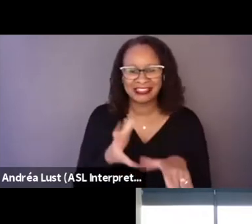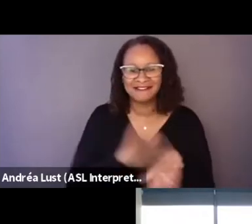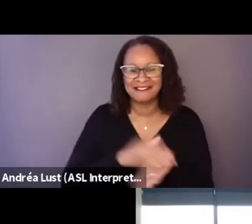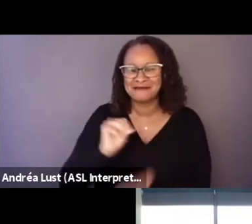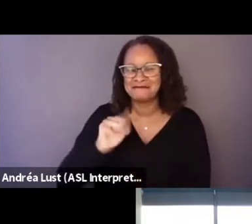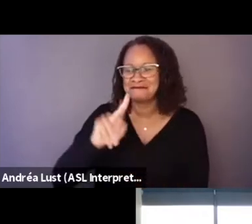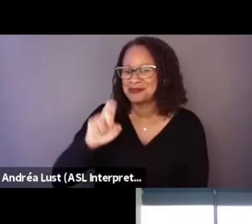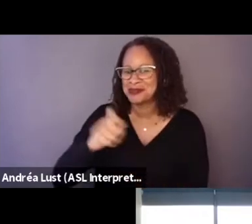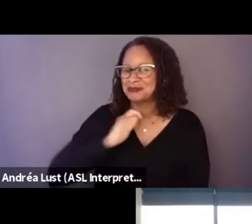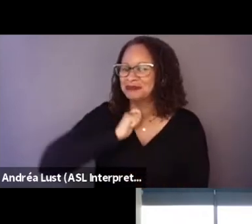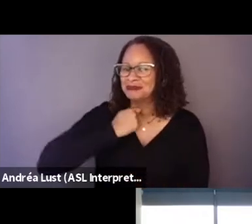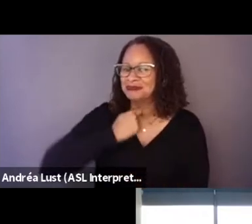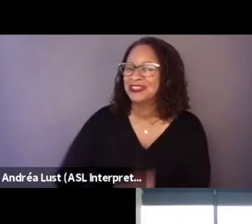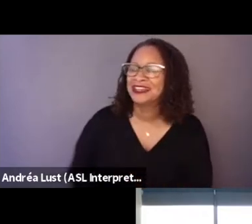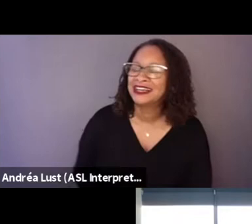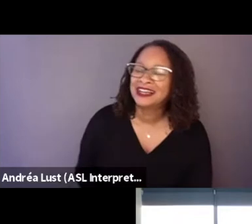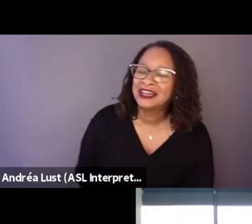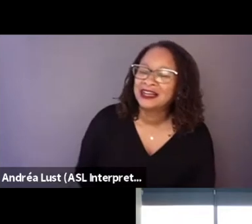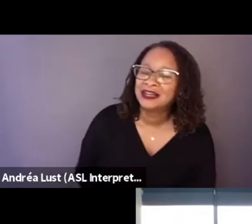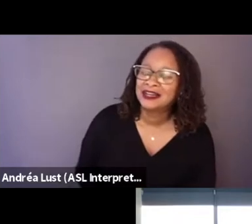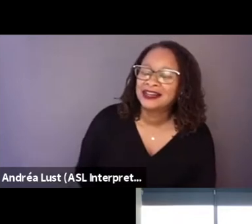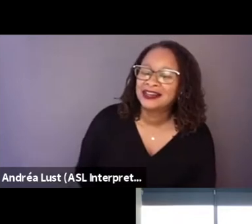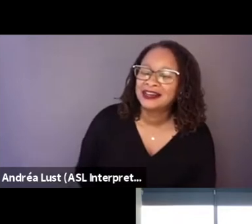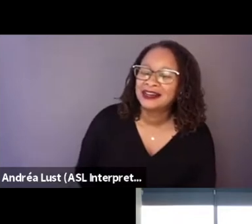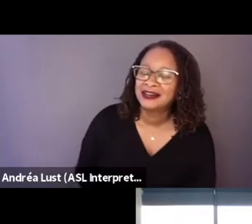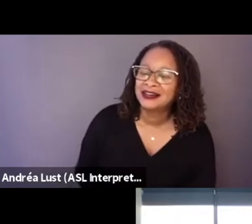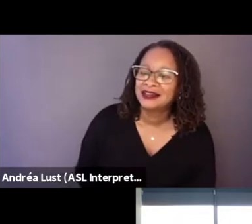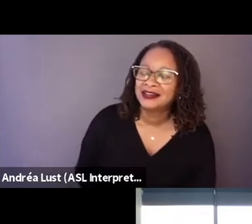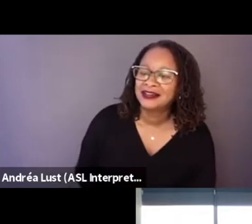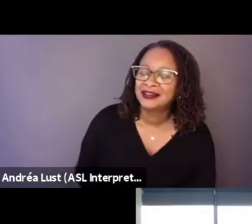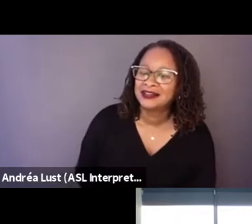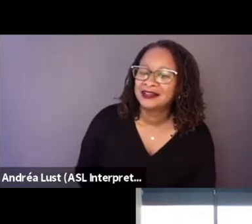I would say that it was like,